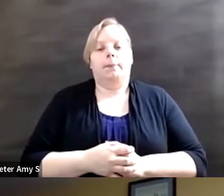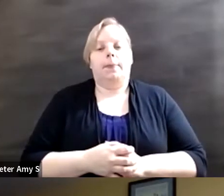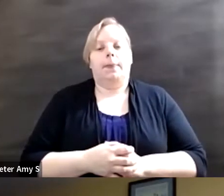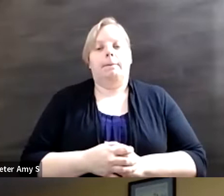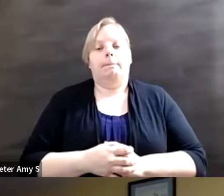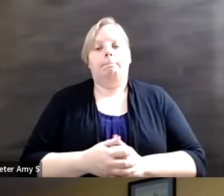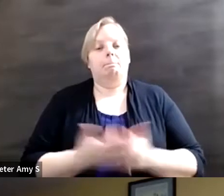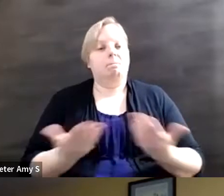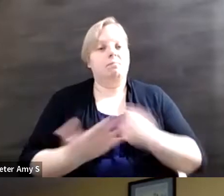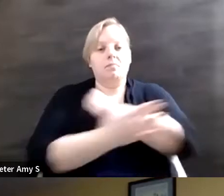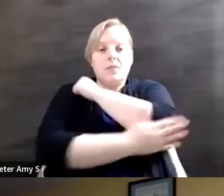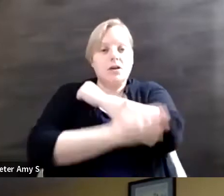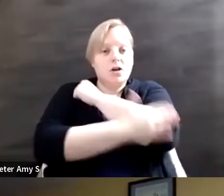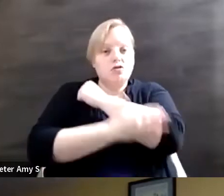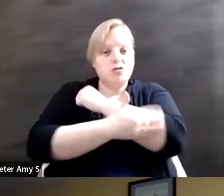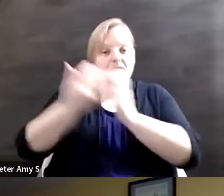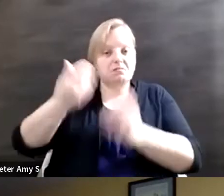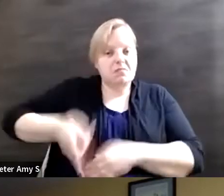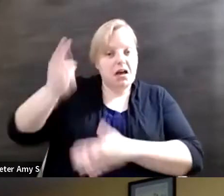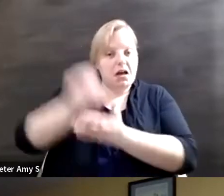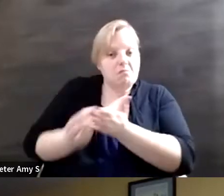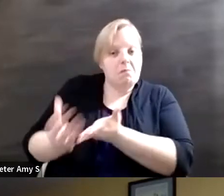high income countries, now also have poor people that cannot move around,